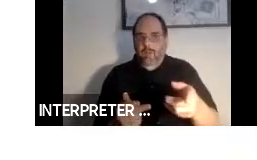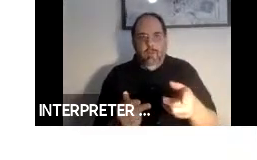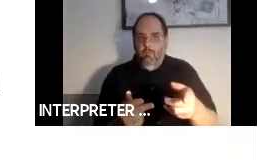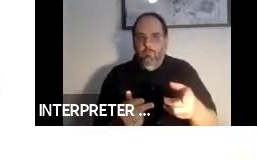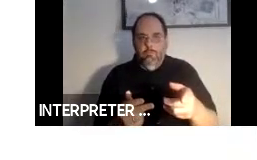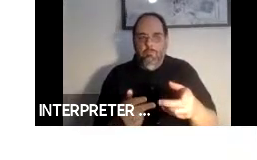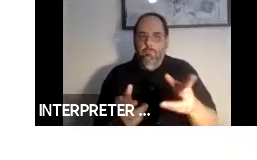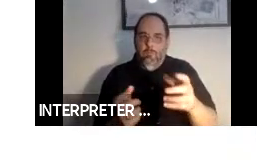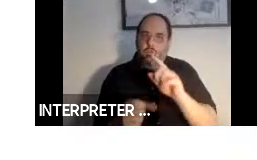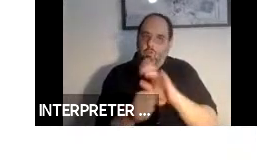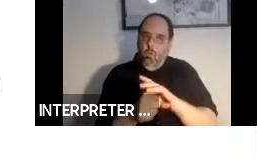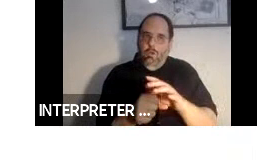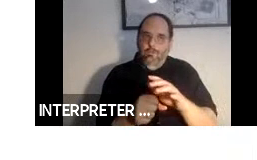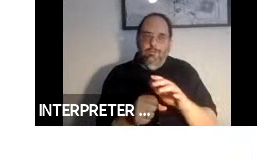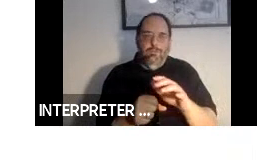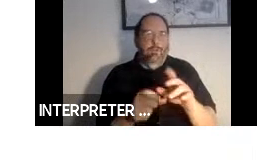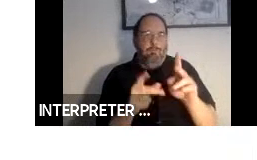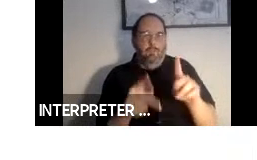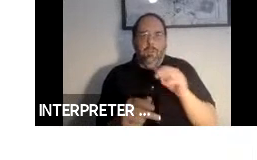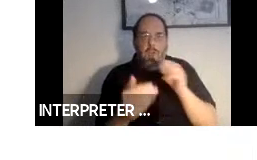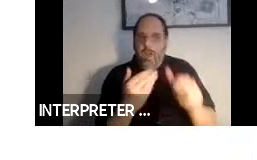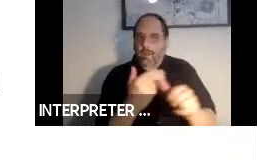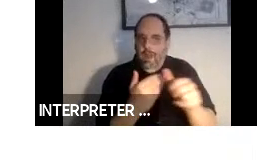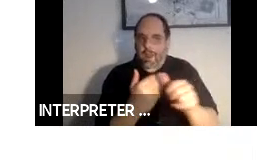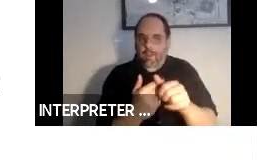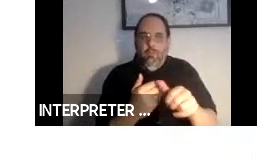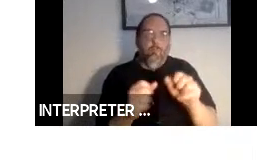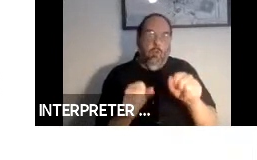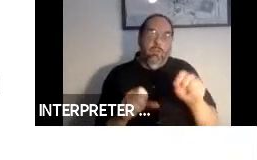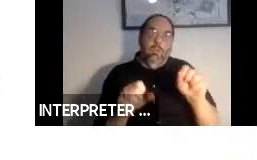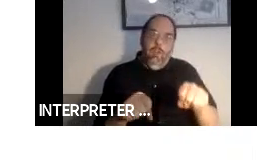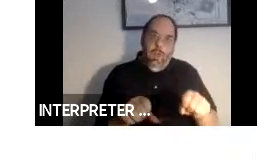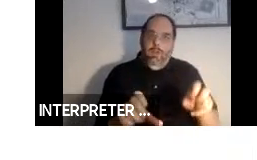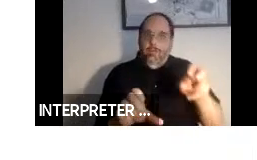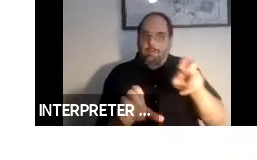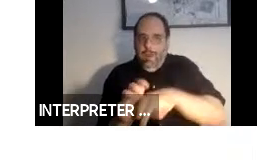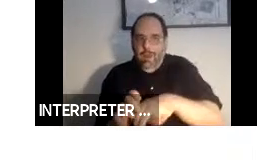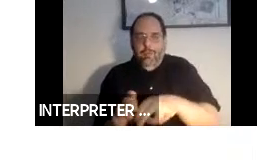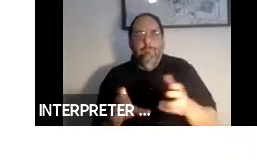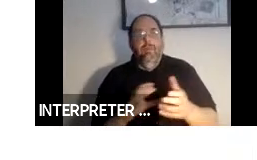able to get into the vehicles especially if they are visually impaired as was mentioned earlier. We